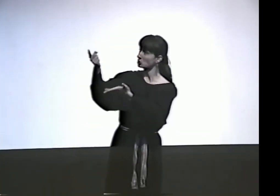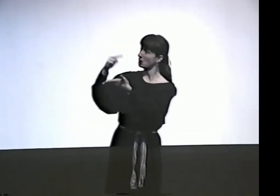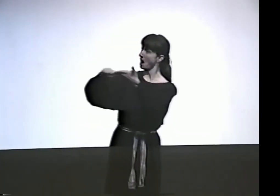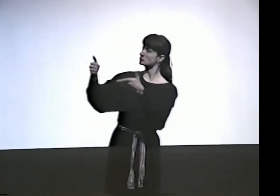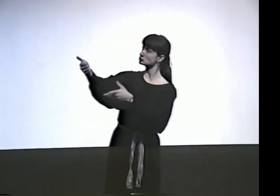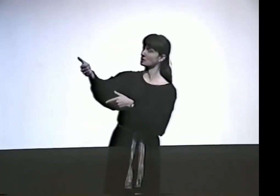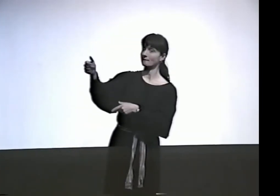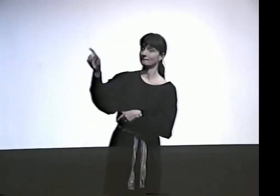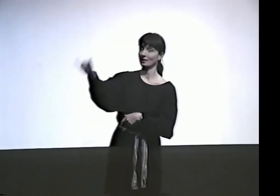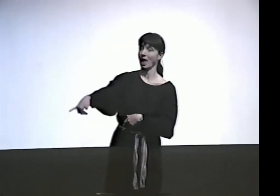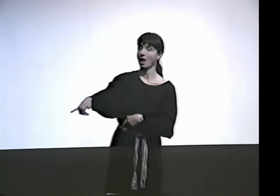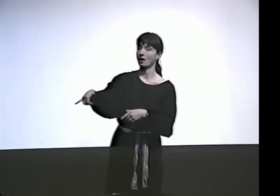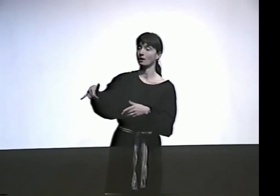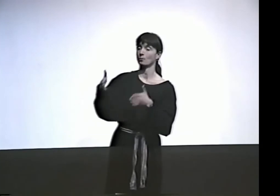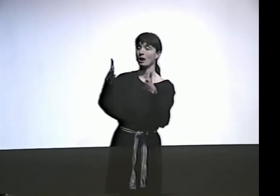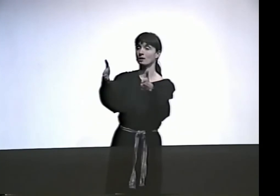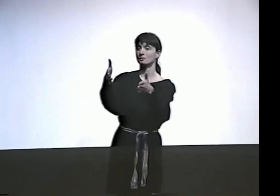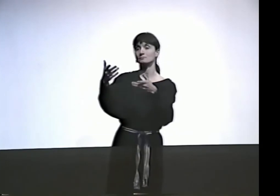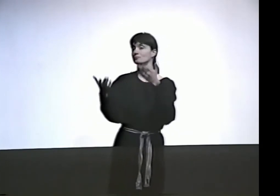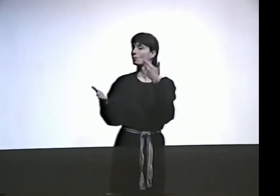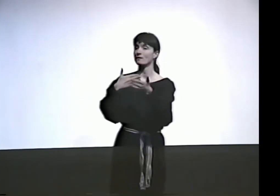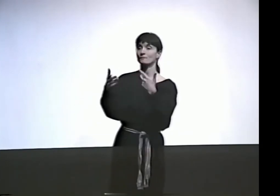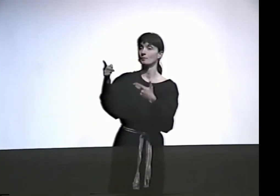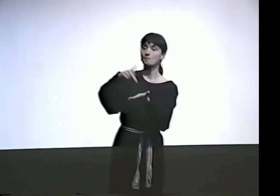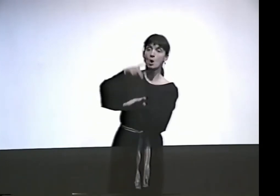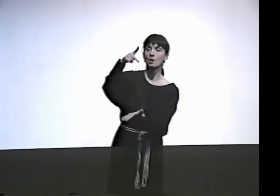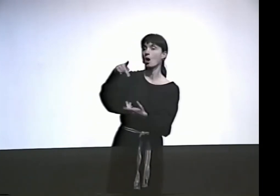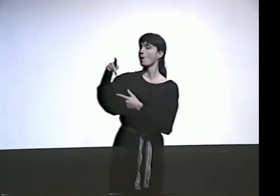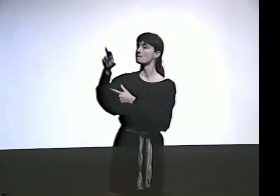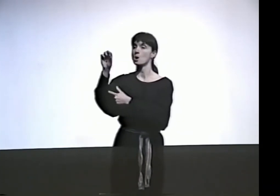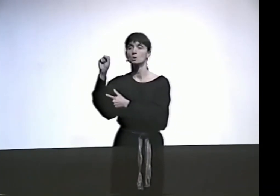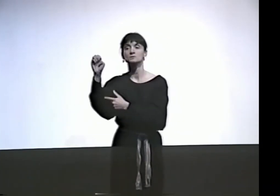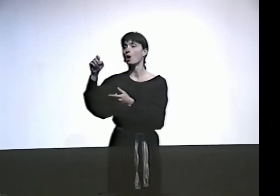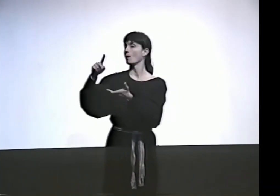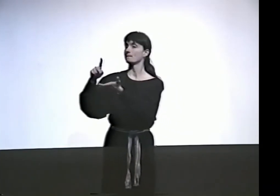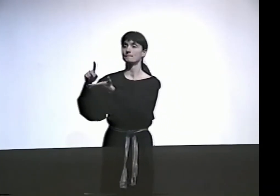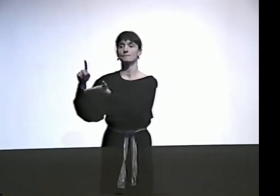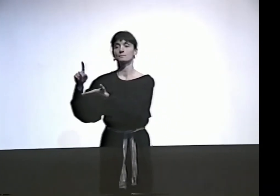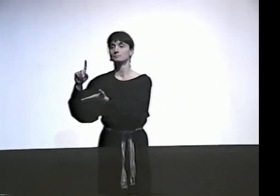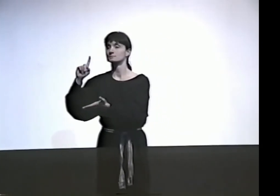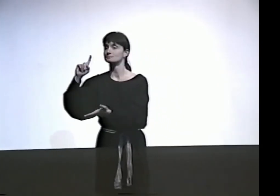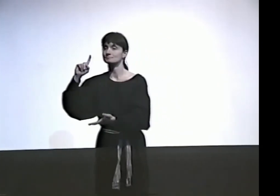BUT IT'S GOOD TO COMMUNICATE WITH PEOPLE AND FIND OUT WHAT THEY CALL THEMSELVES, WHAT THEY THINK THEIR ART FORM IS,